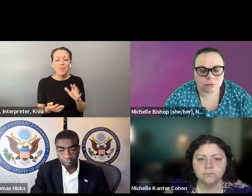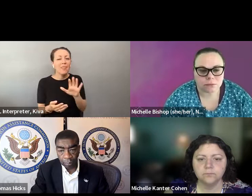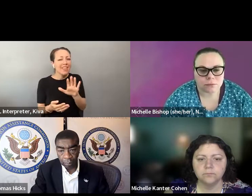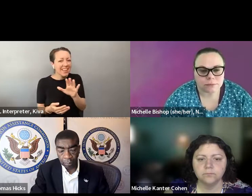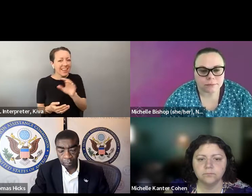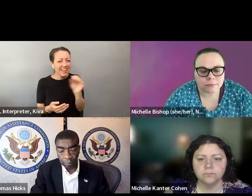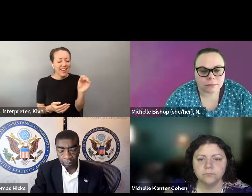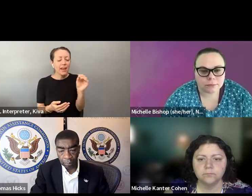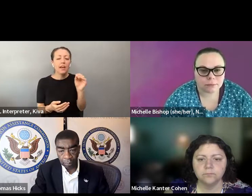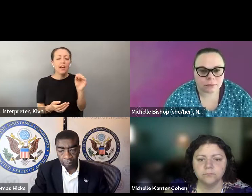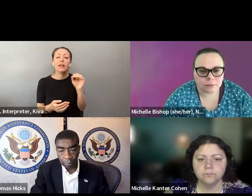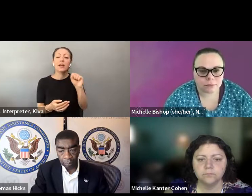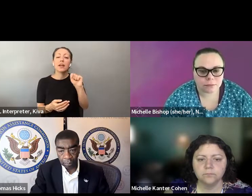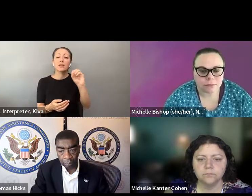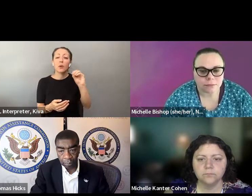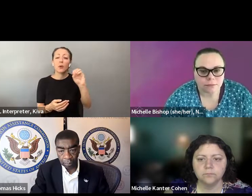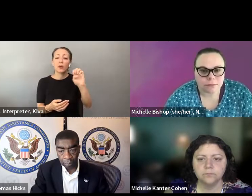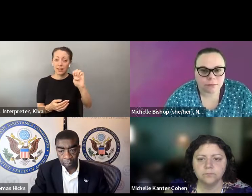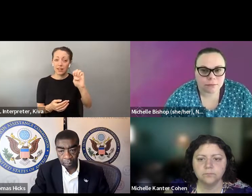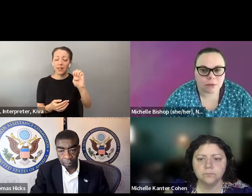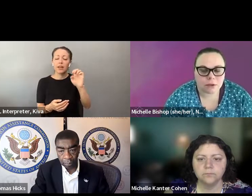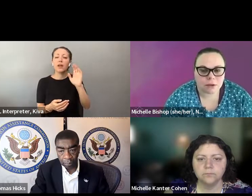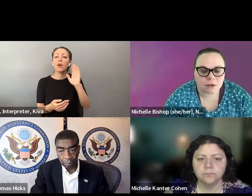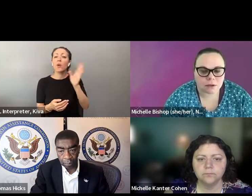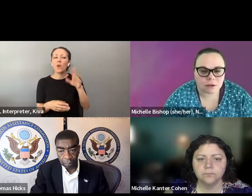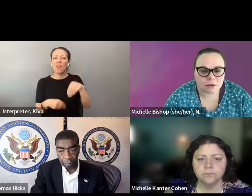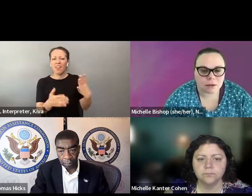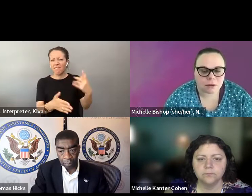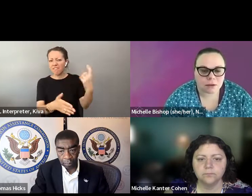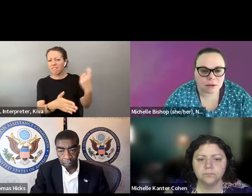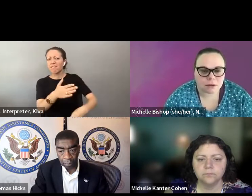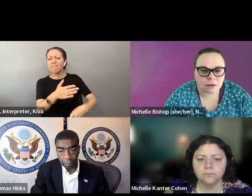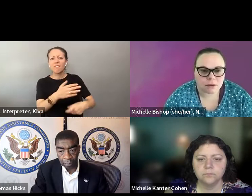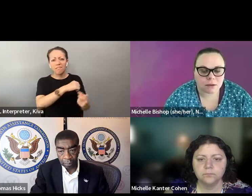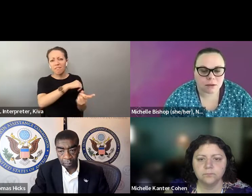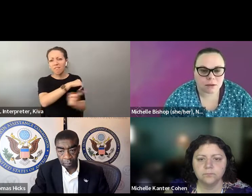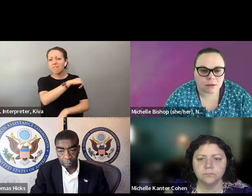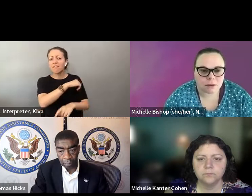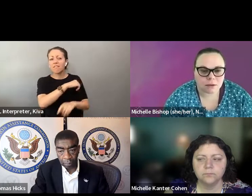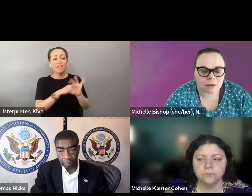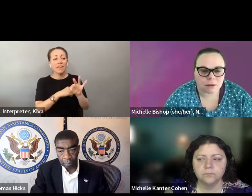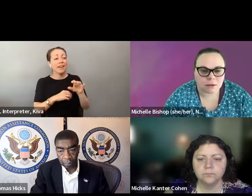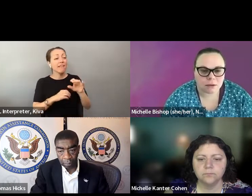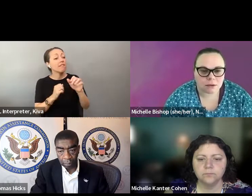having to decide, you know, do I put another drop box here or not. And also they created penalties on supervisors for supervisors, or $20,000, If the dropboxes aren't attended.